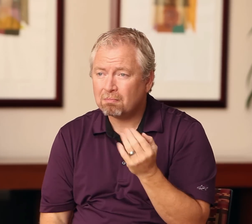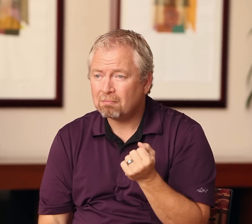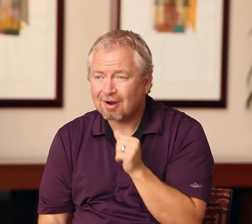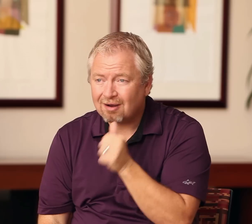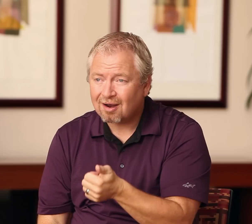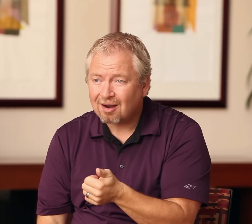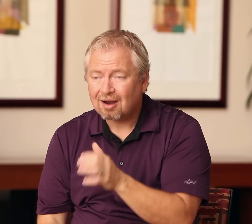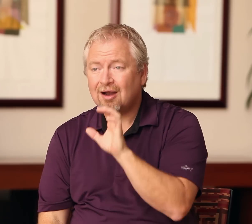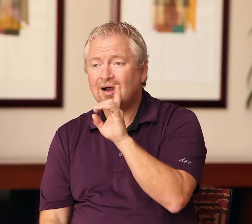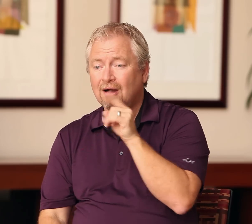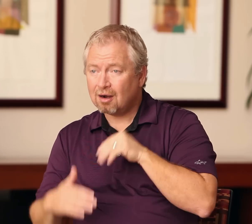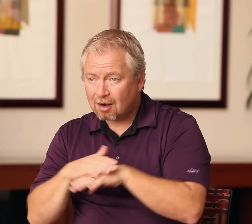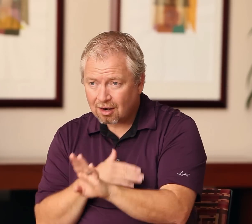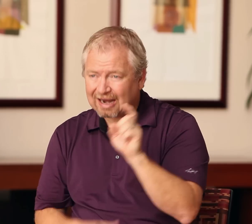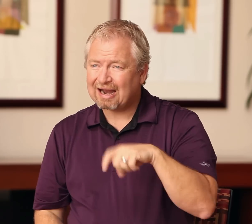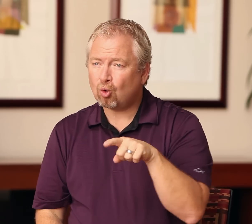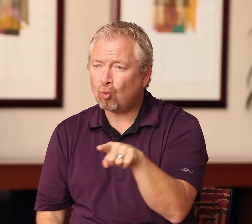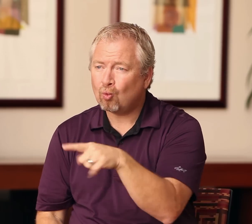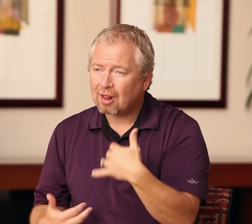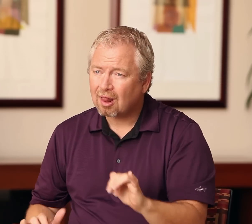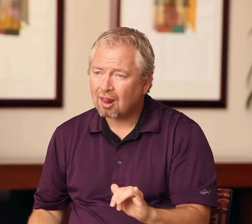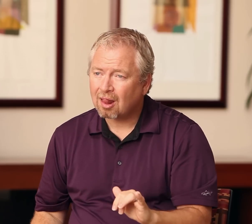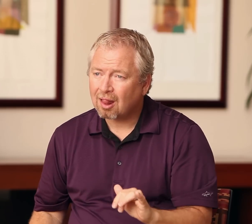Hearing interpreters are not going to lose interpreting assignments because of this.